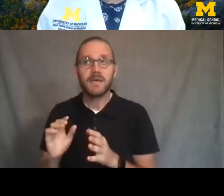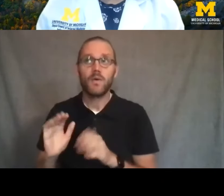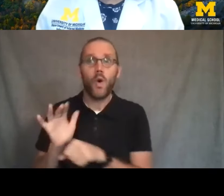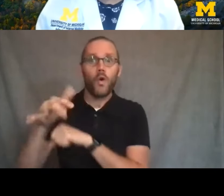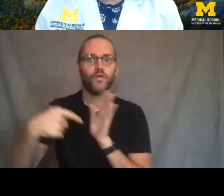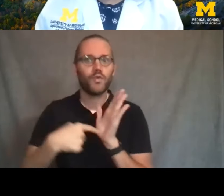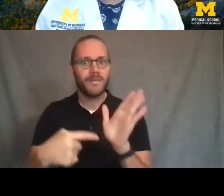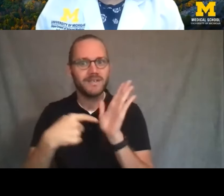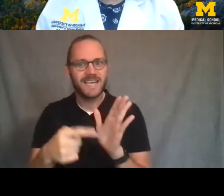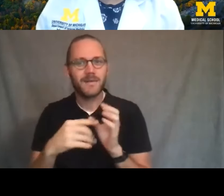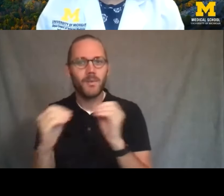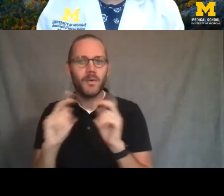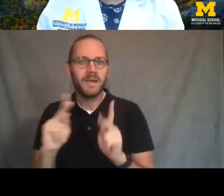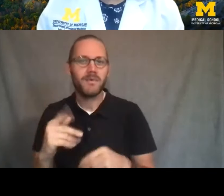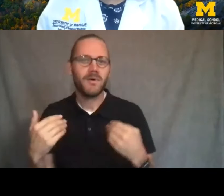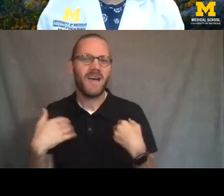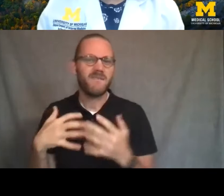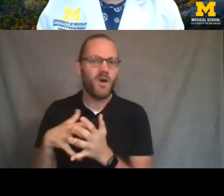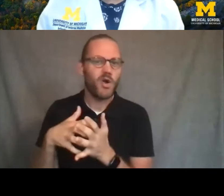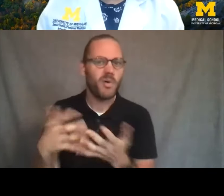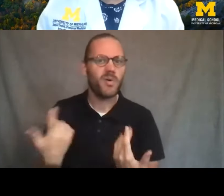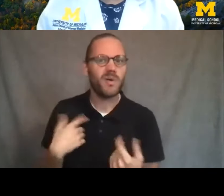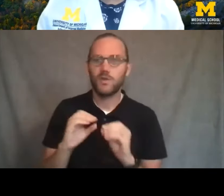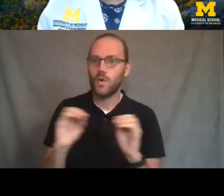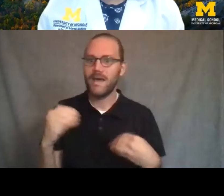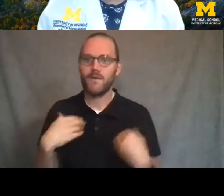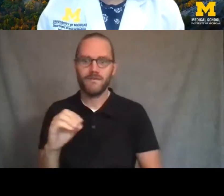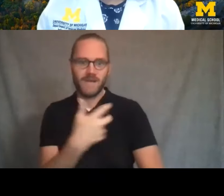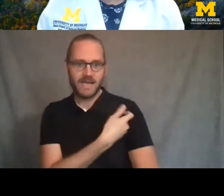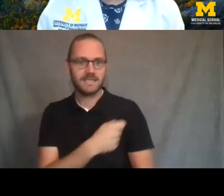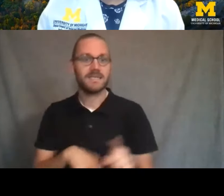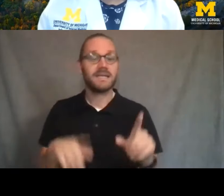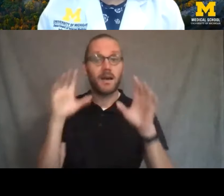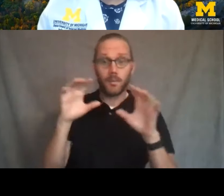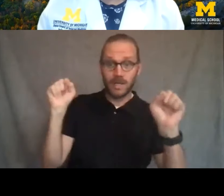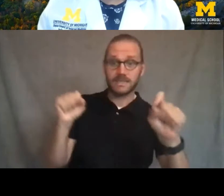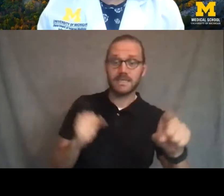the more vulnerable folks. Yeah, that's really interesting too. Let me turn to some questions for the two of you